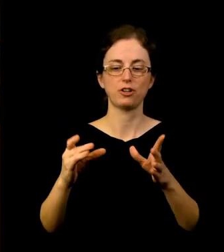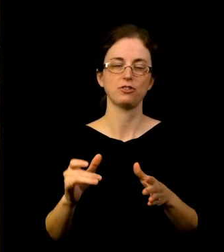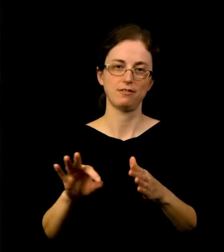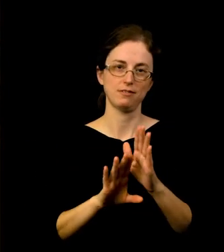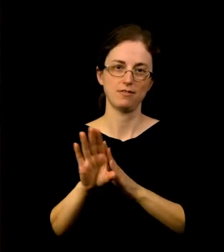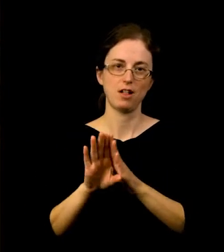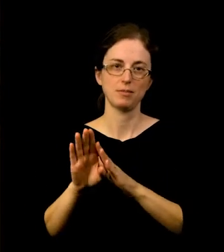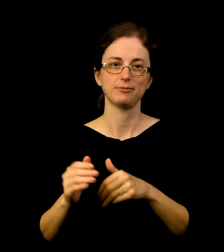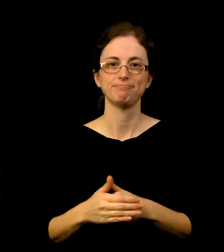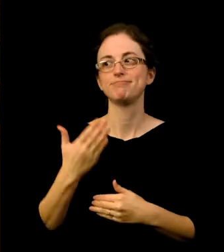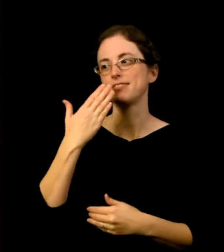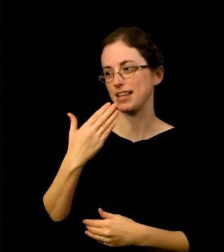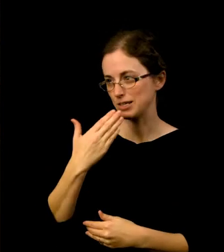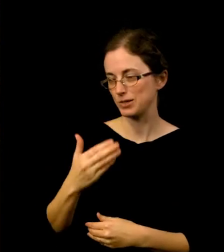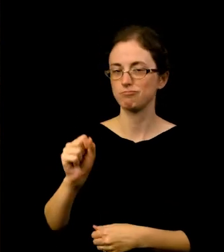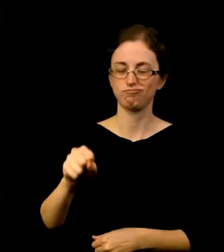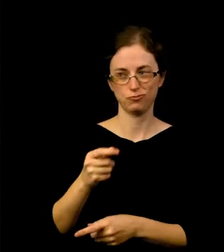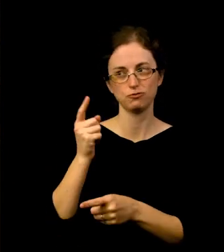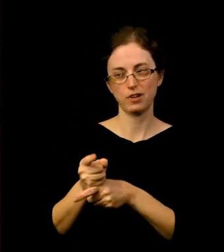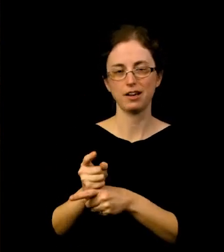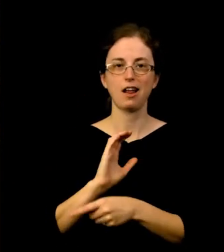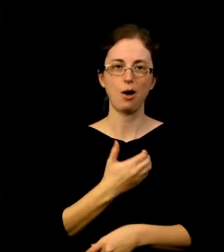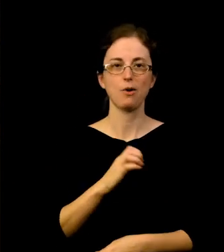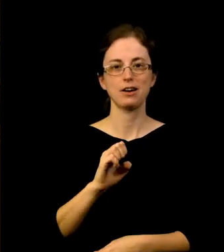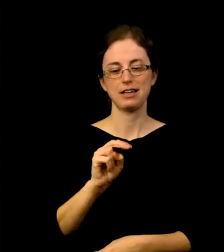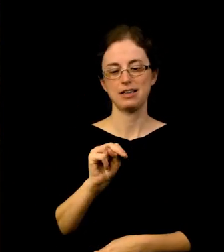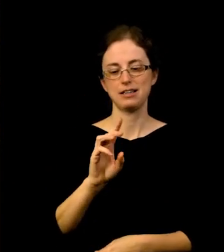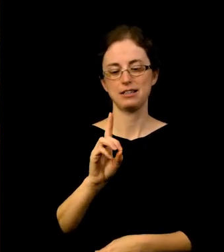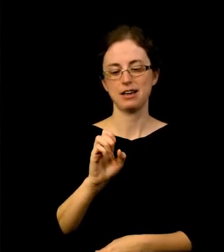You’re right, our endowment supports so many important access programs.